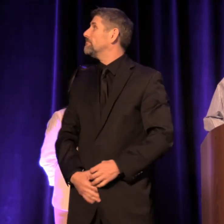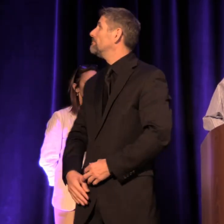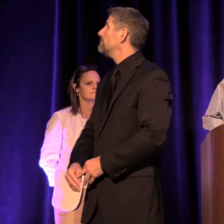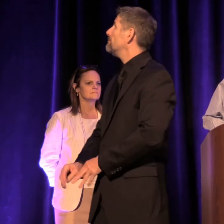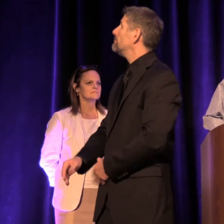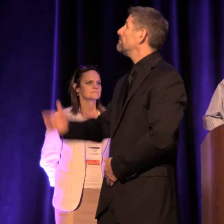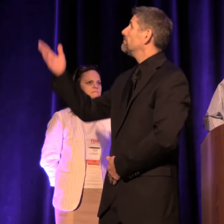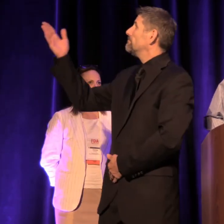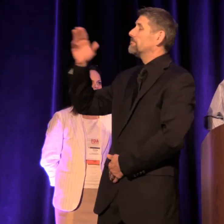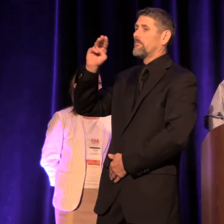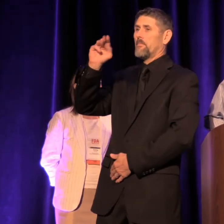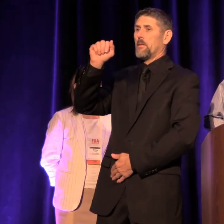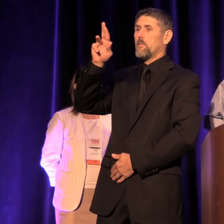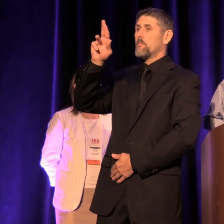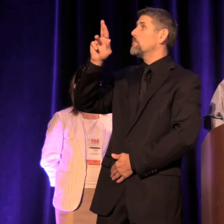Martha Lavey.